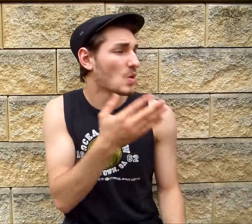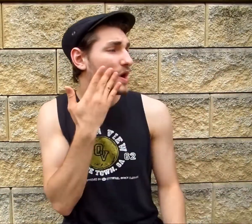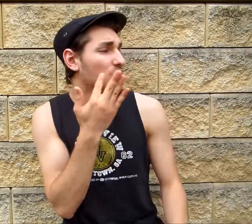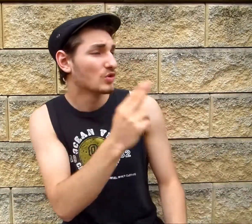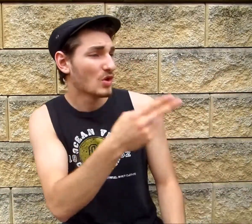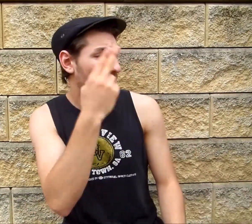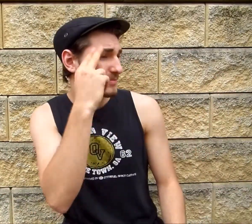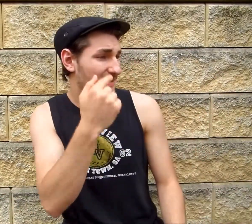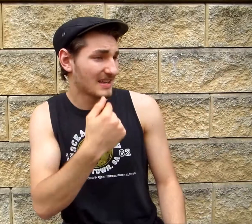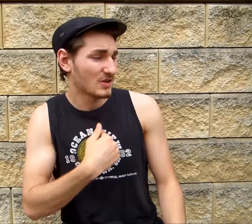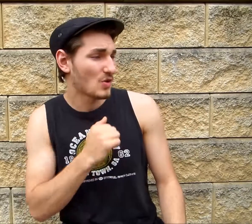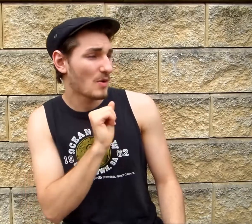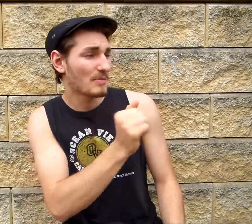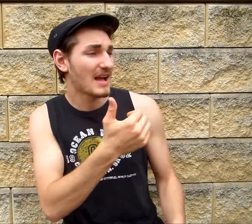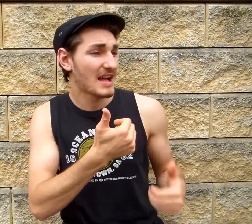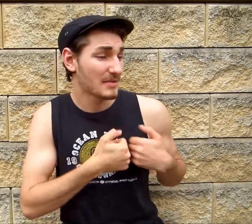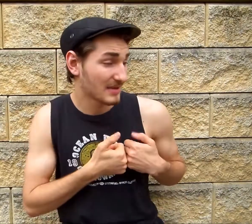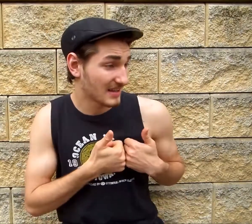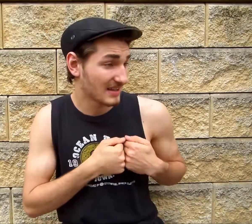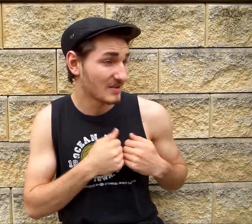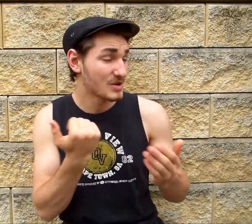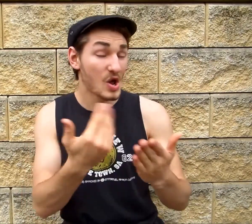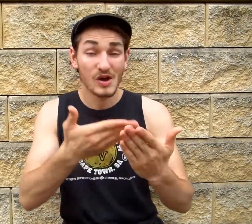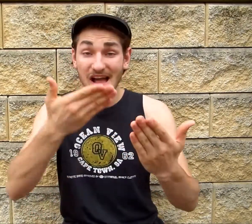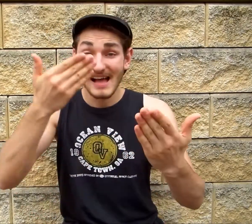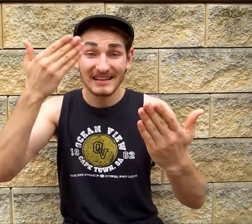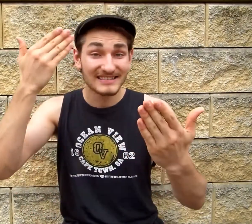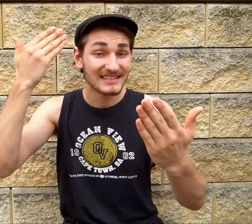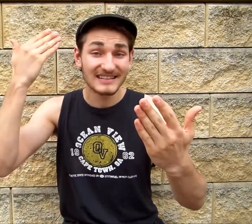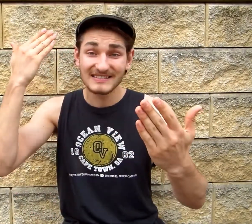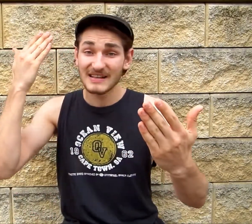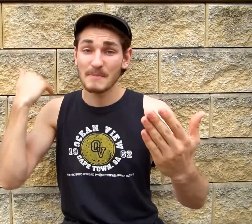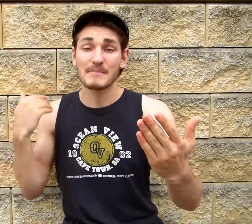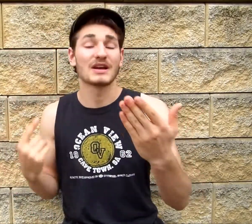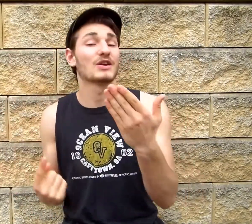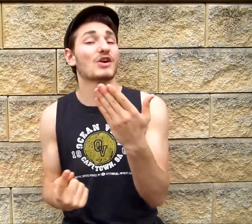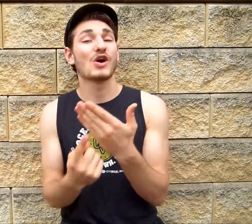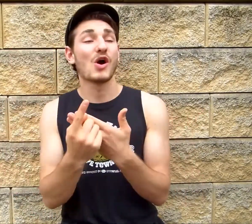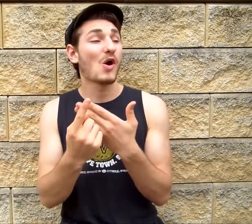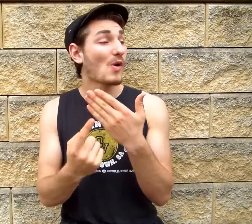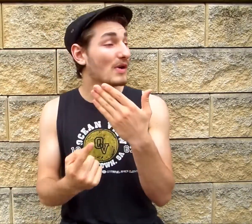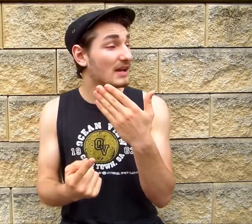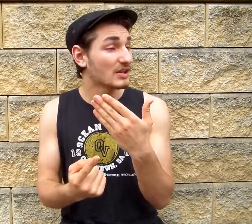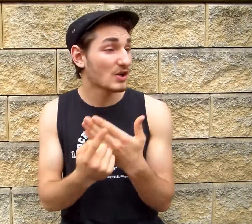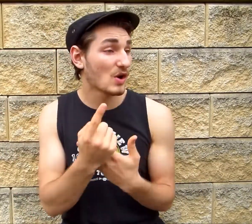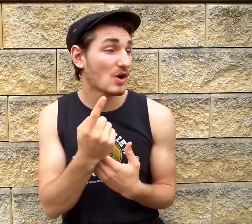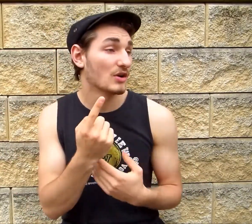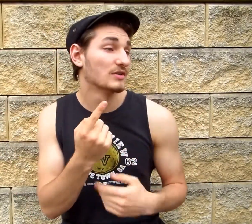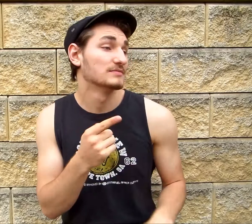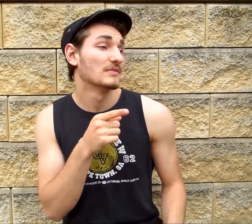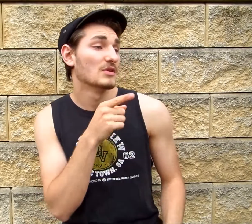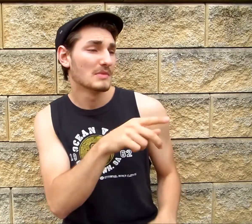While you're callin' me "baby" How long has this been goin' on?